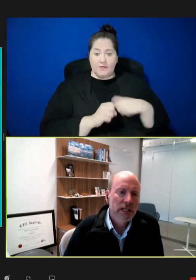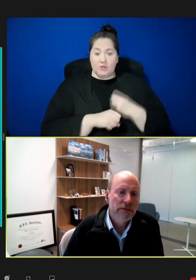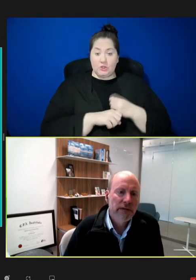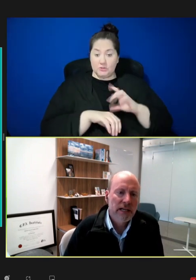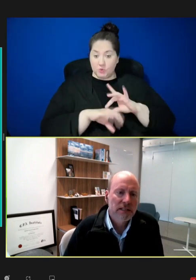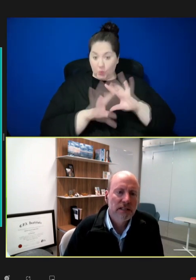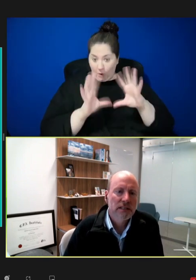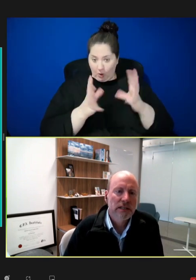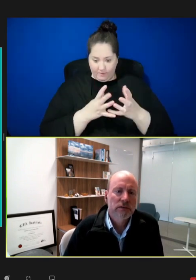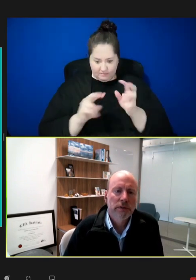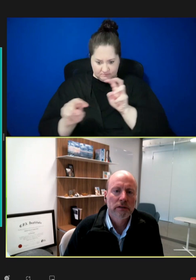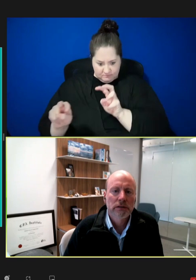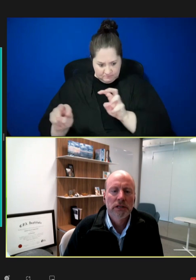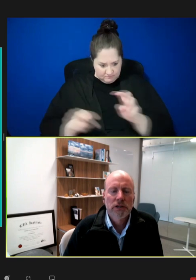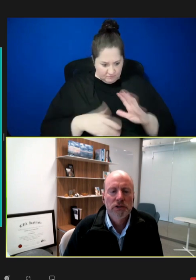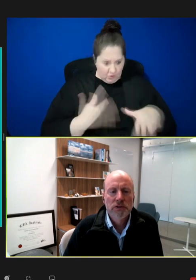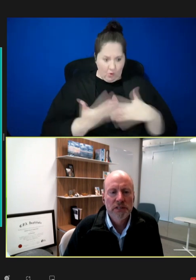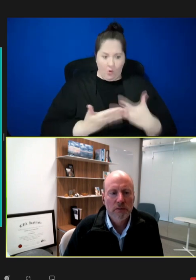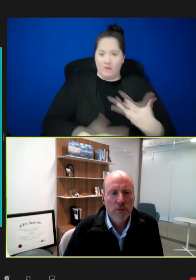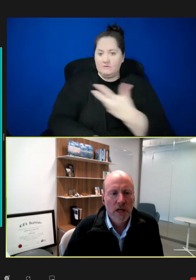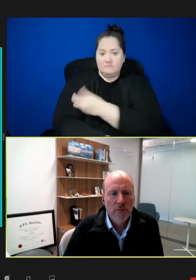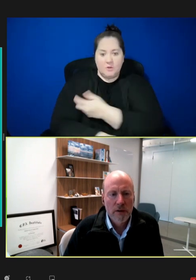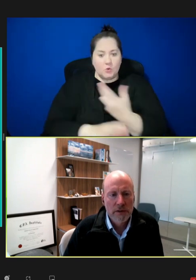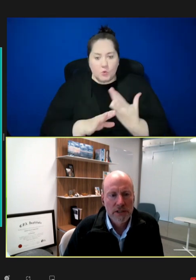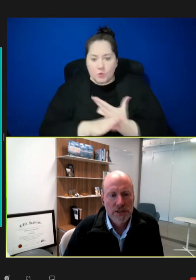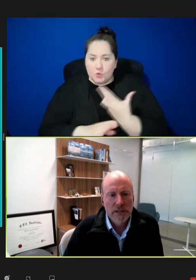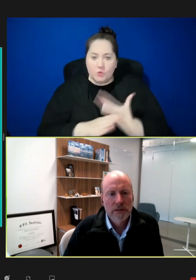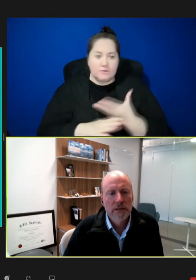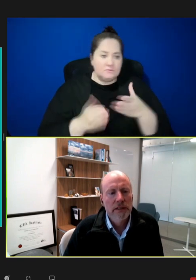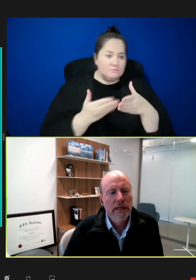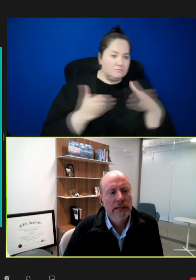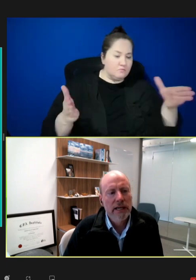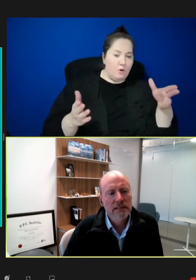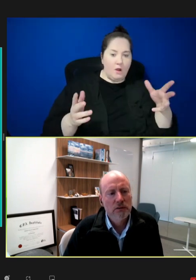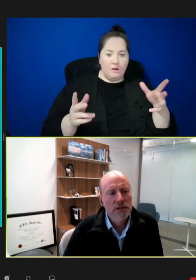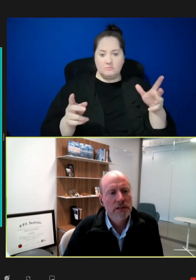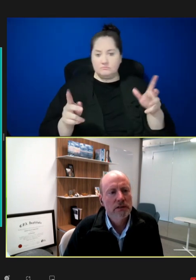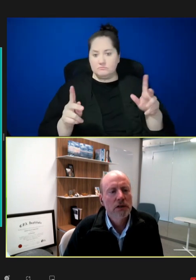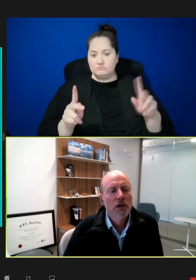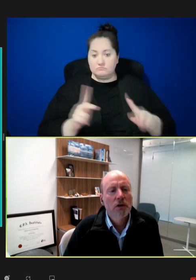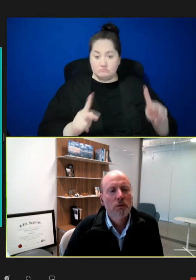every vaccine that's ever been used in a broad population and asked the question,